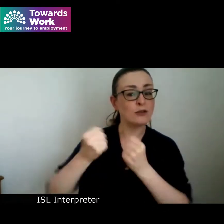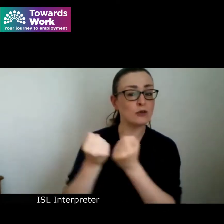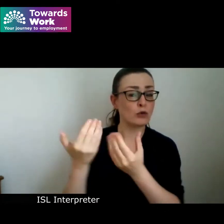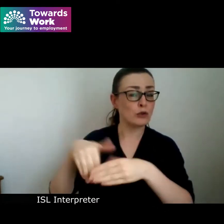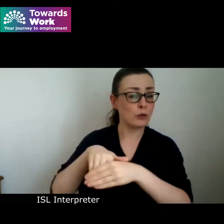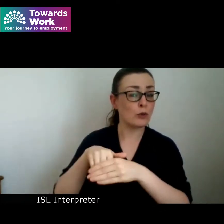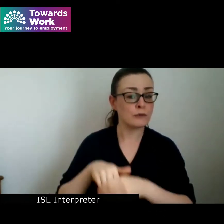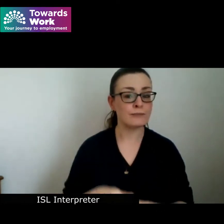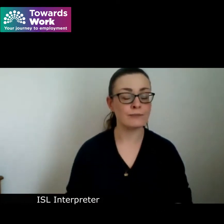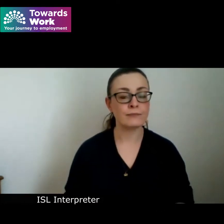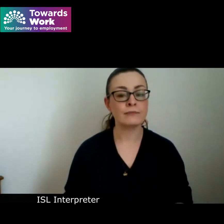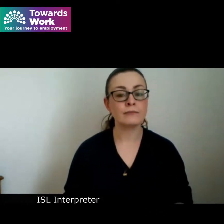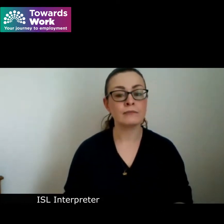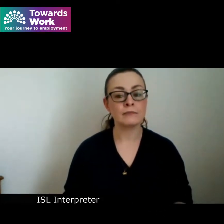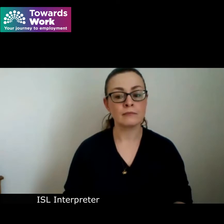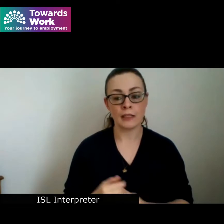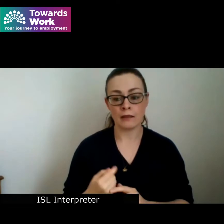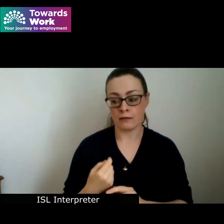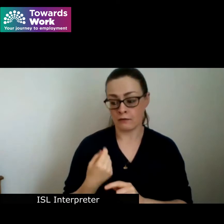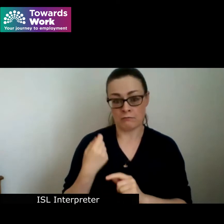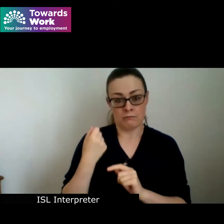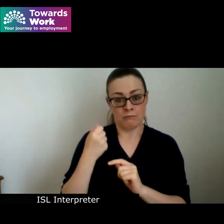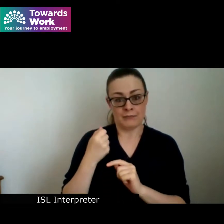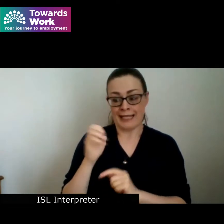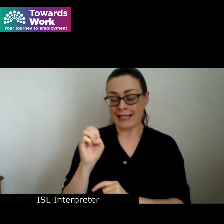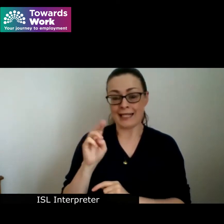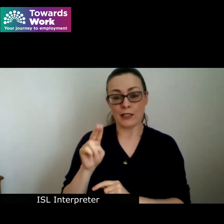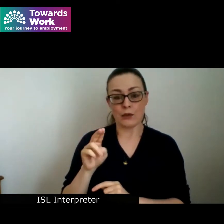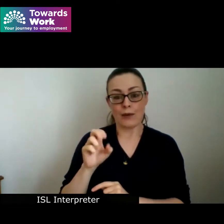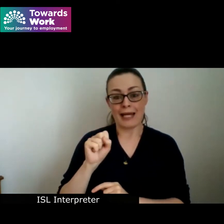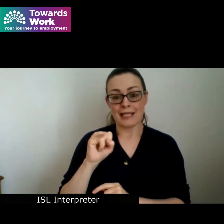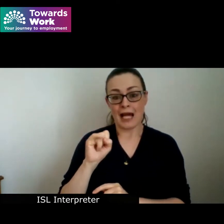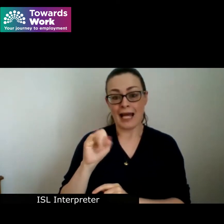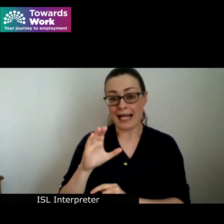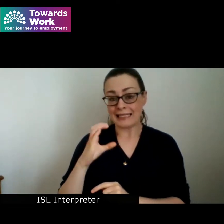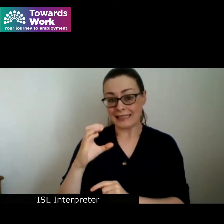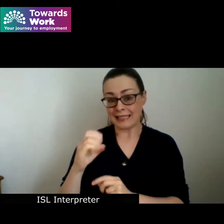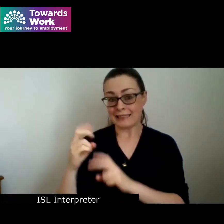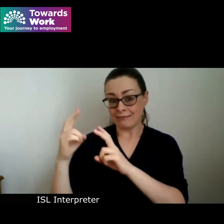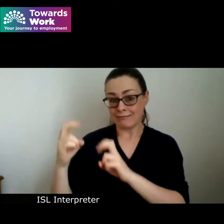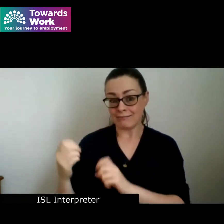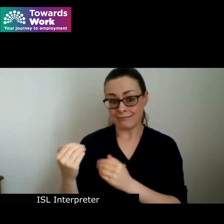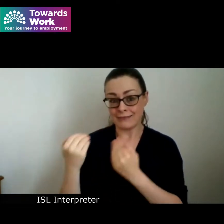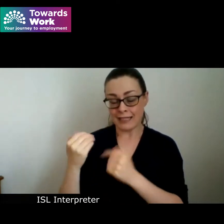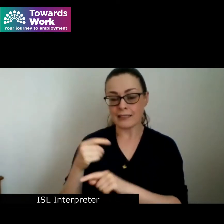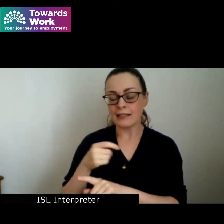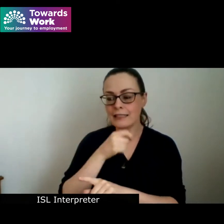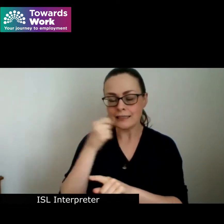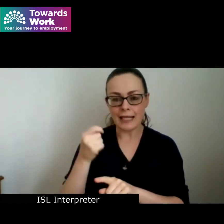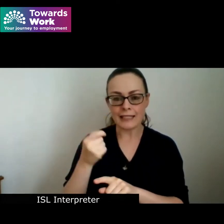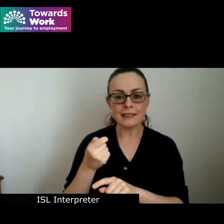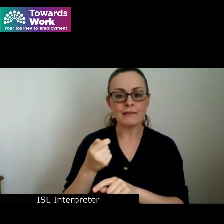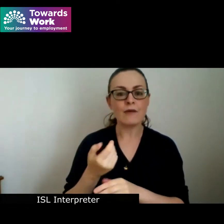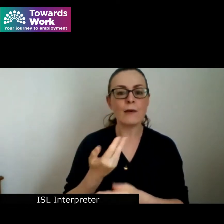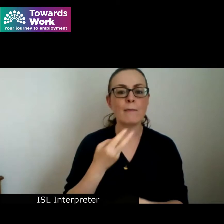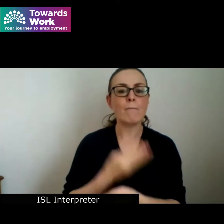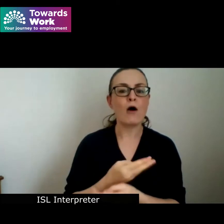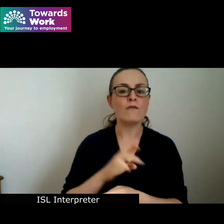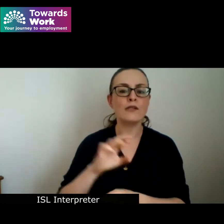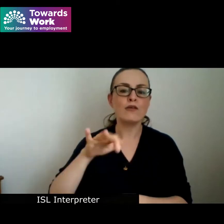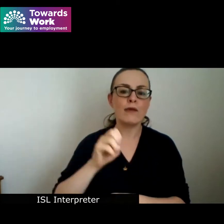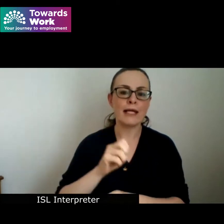according to the latest data the consistent poverty rate was highest amongst individuals